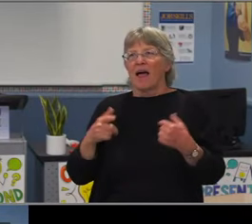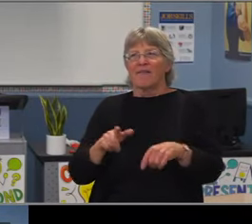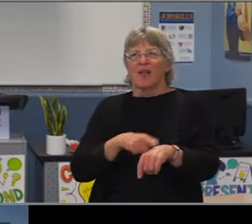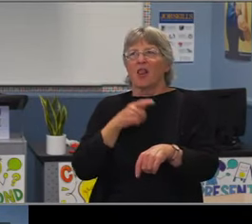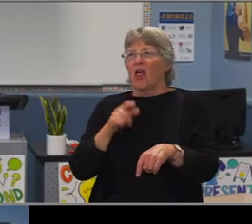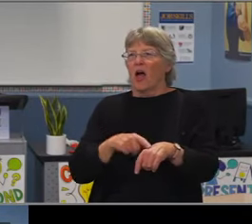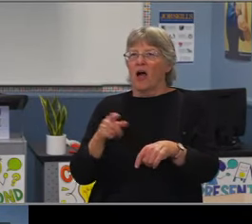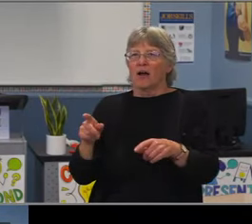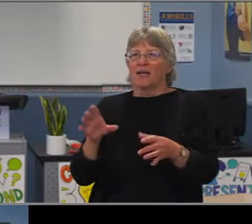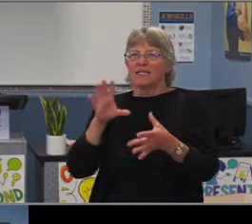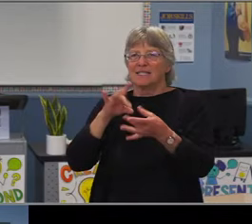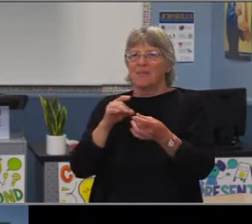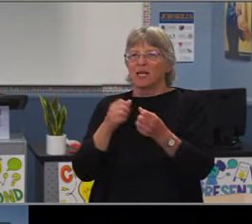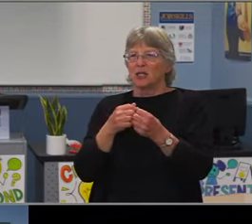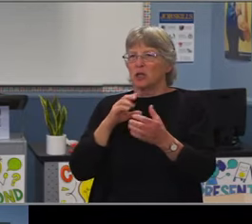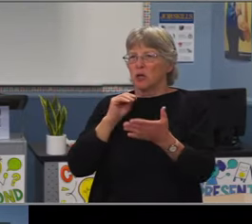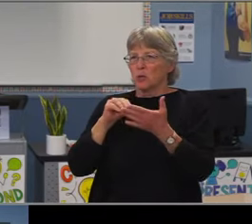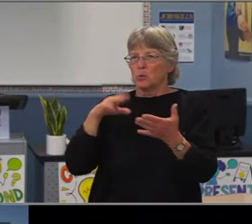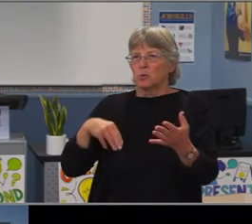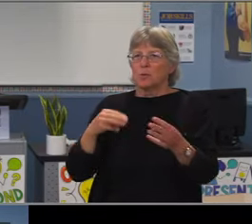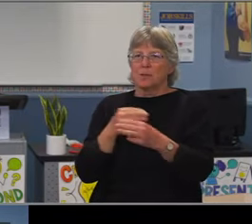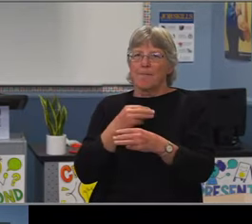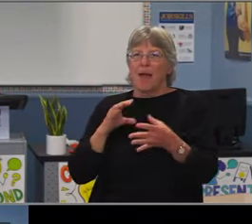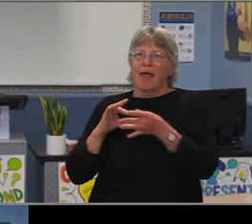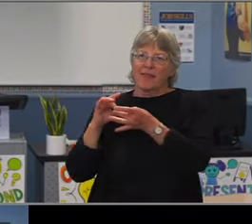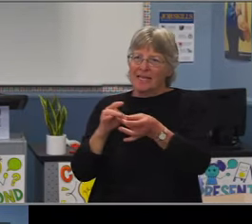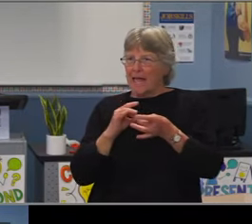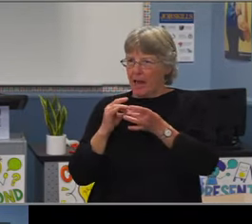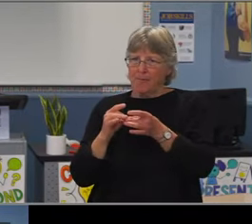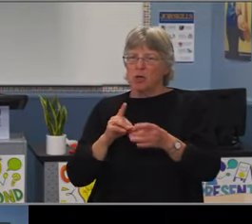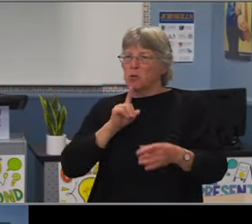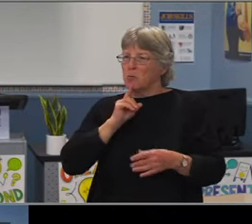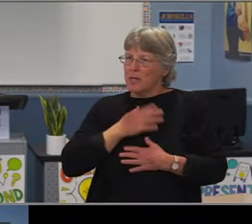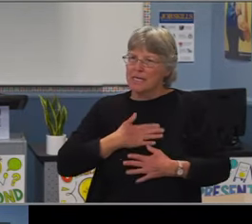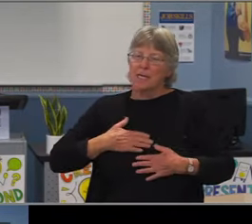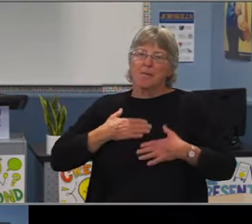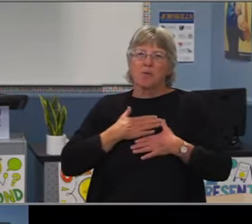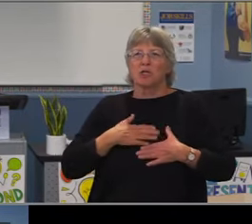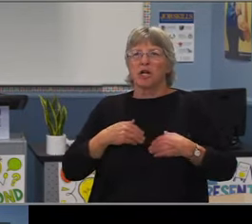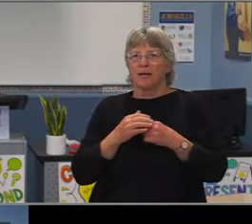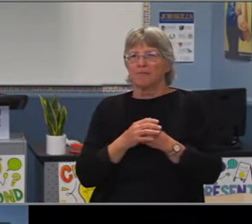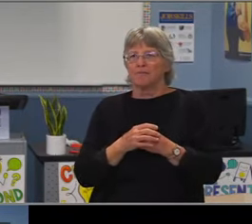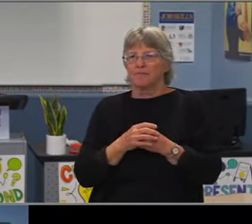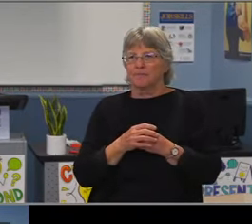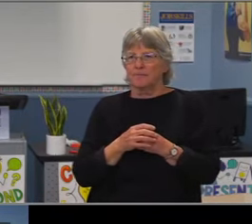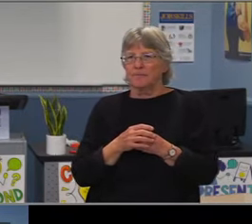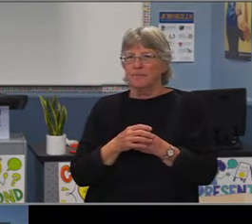Dr. Williams, today we are celebrating you. Your advocacy for students of color